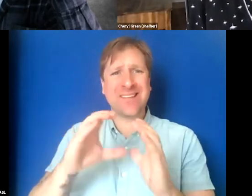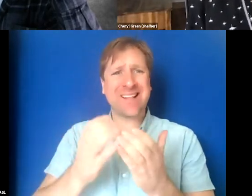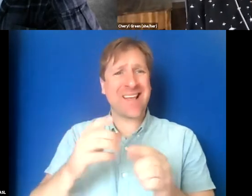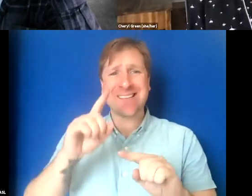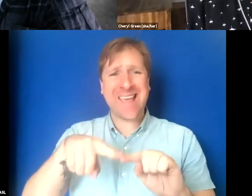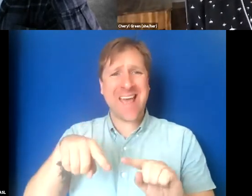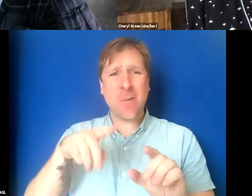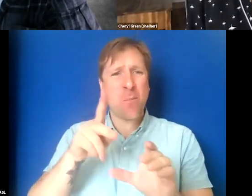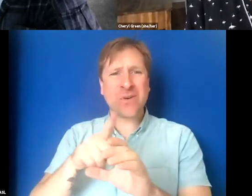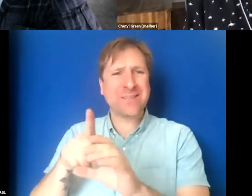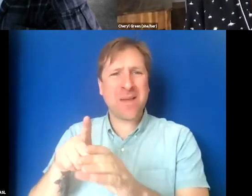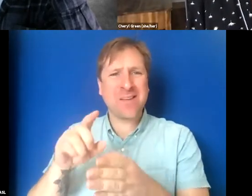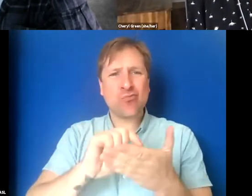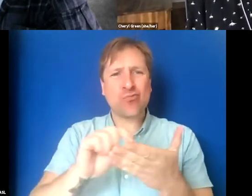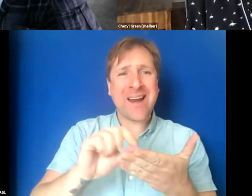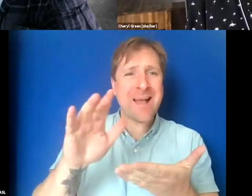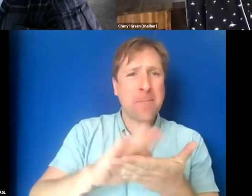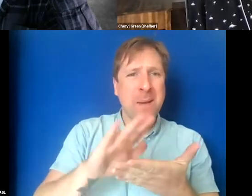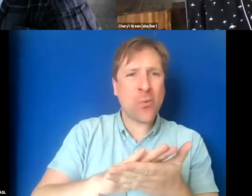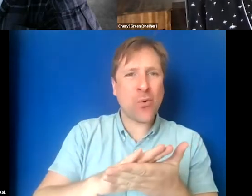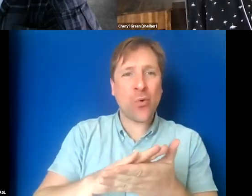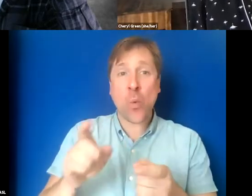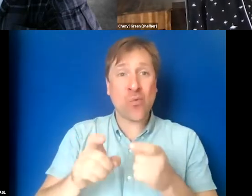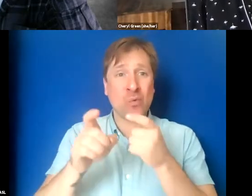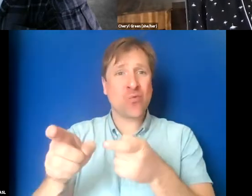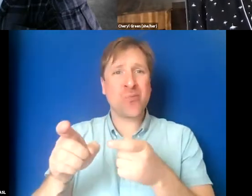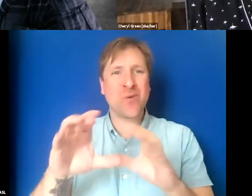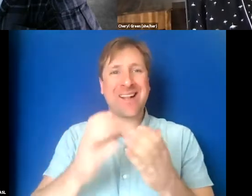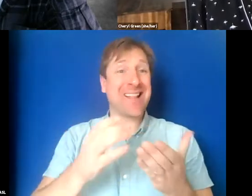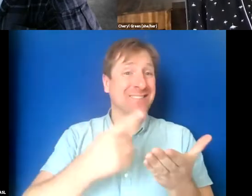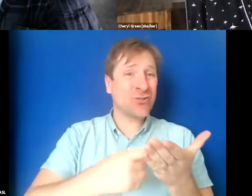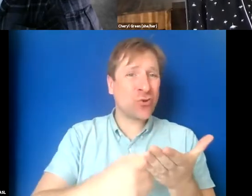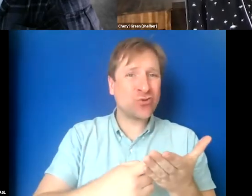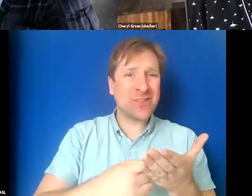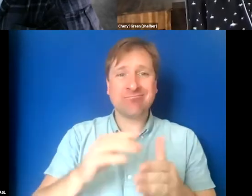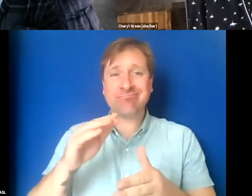say, writing a paper or contribute in the class discussion on the film